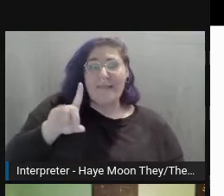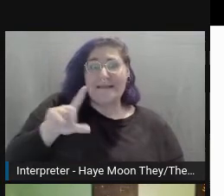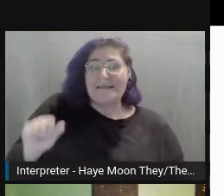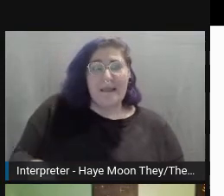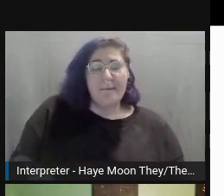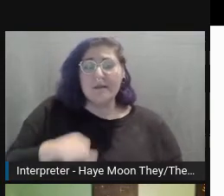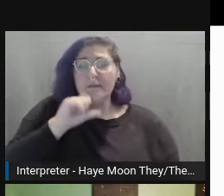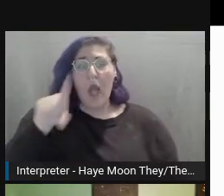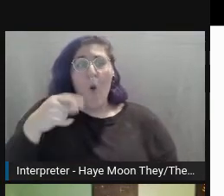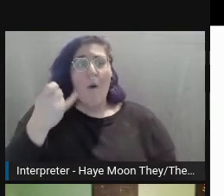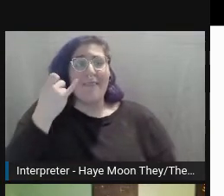and we'll go over that.